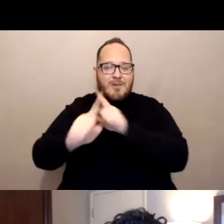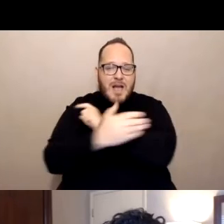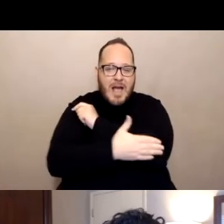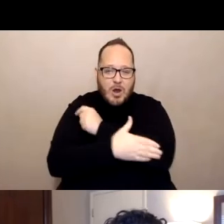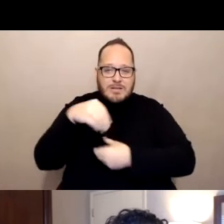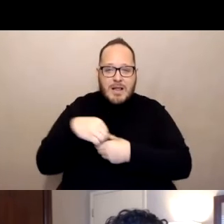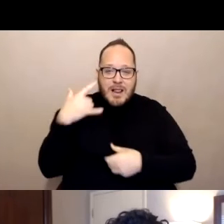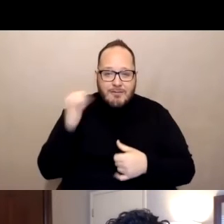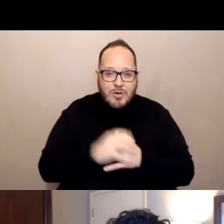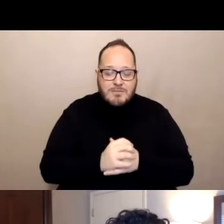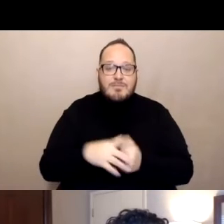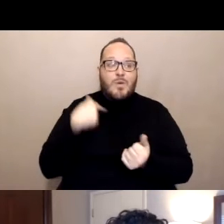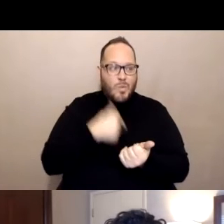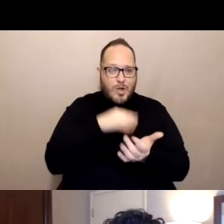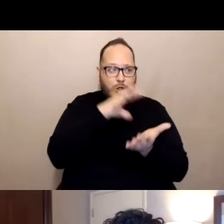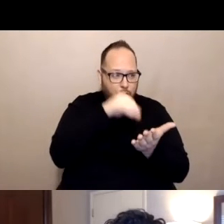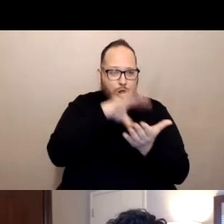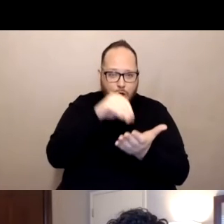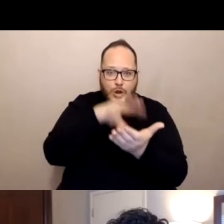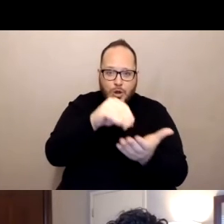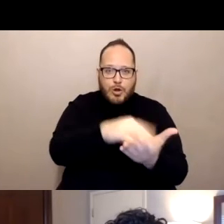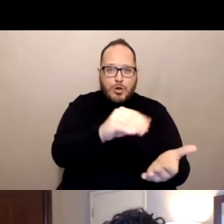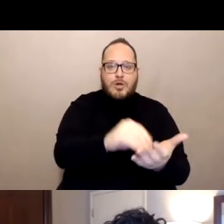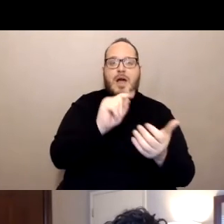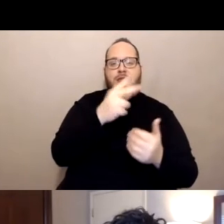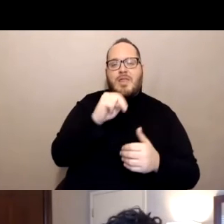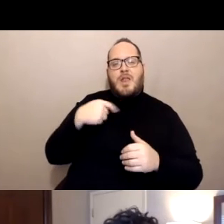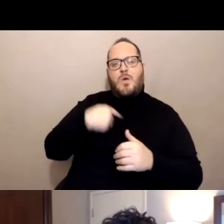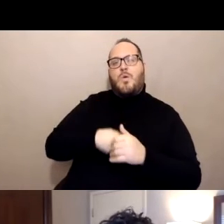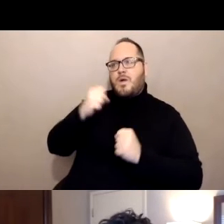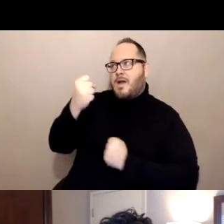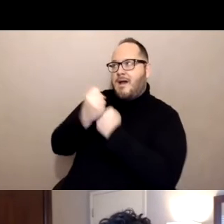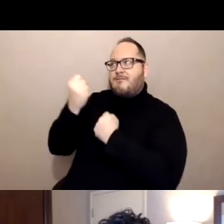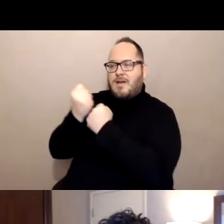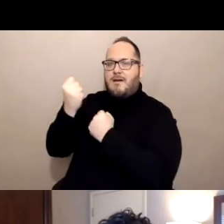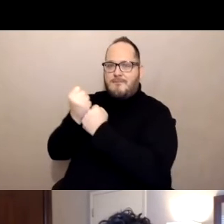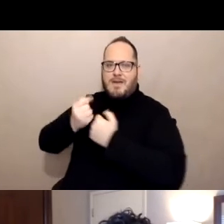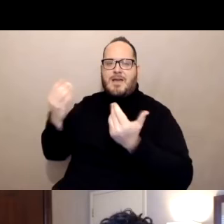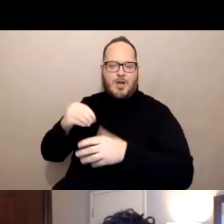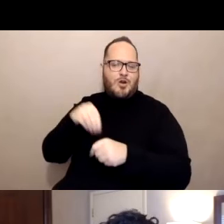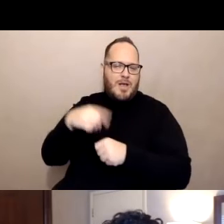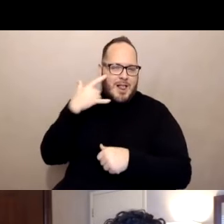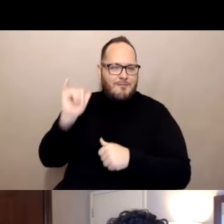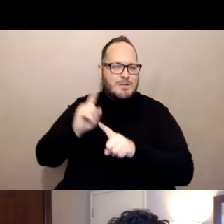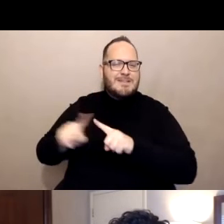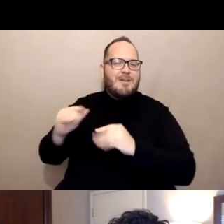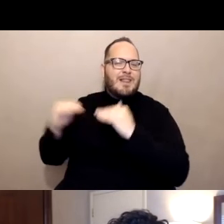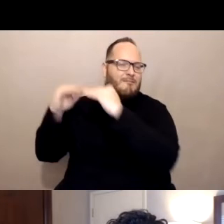and then take that back in the form of advocacy at all different levels here in California. Next slide please.